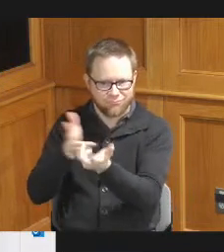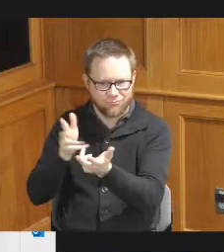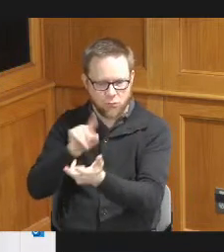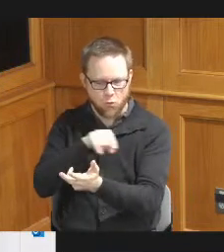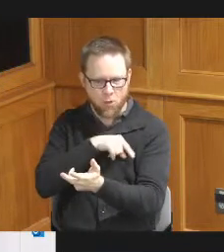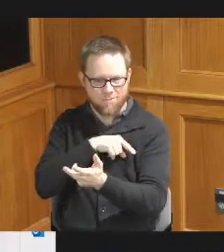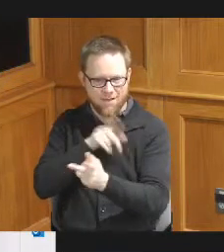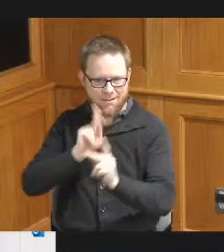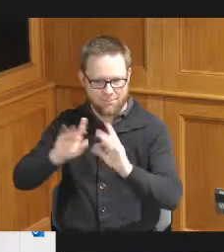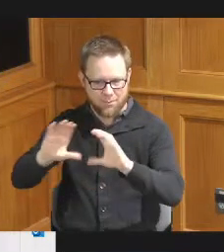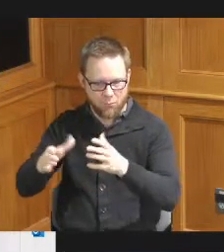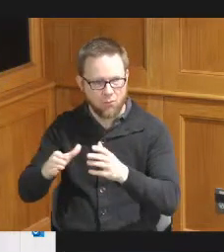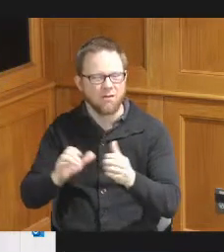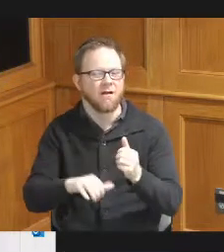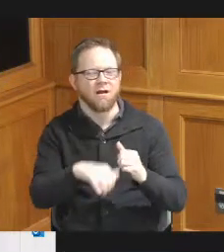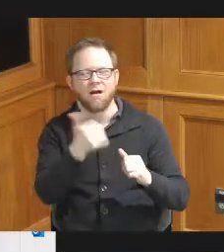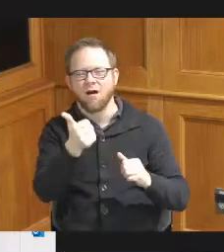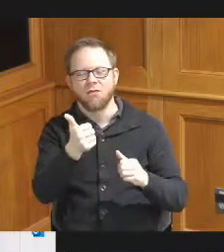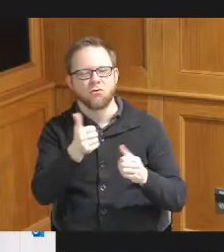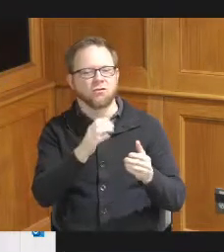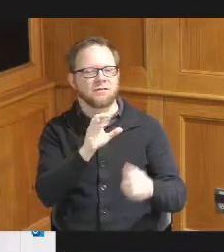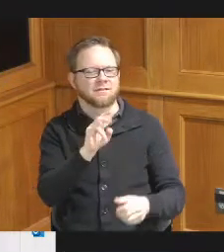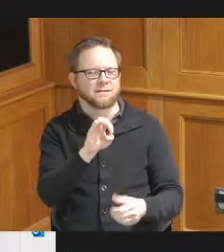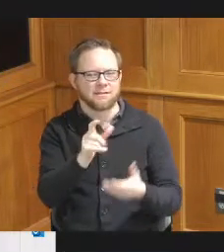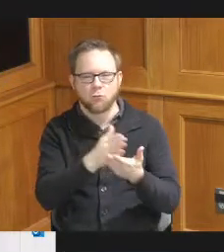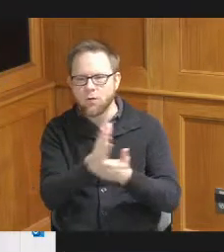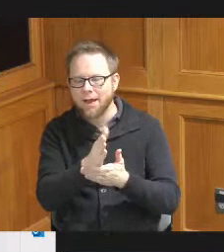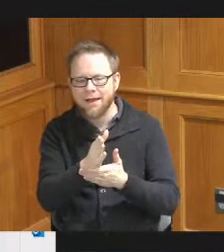that address fair housing civil rights and the needs of persons with disabilities